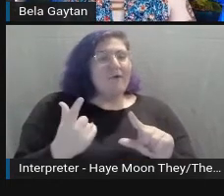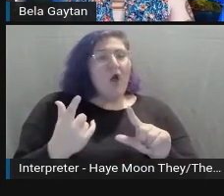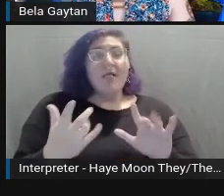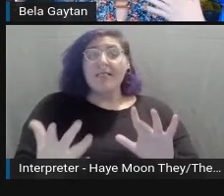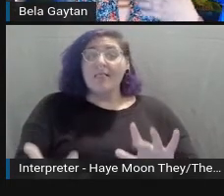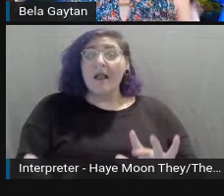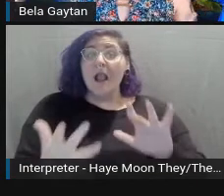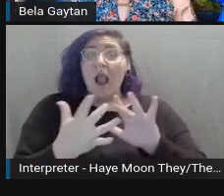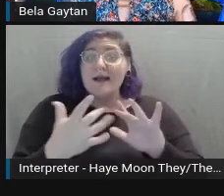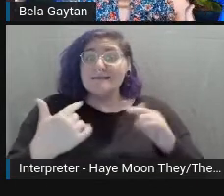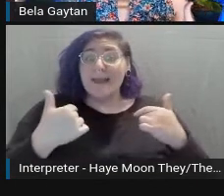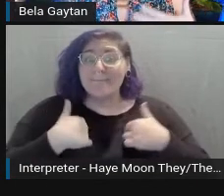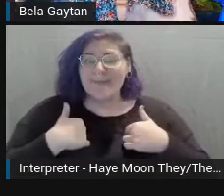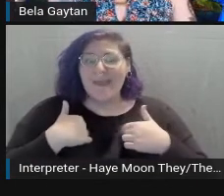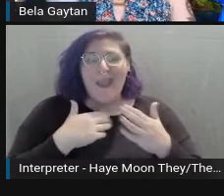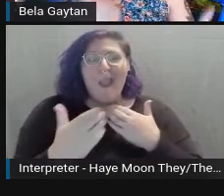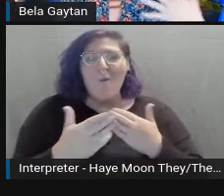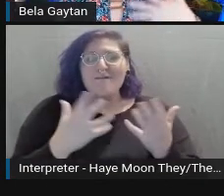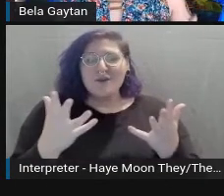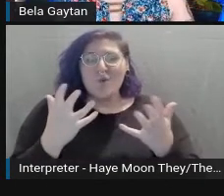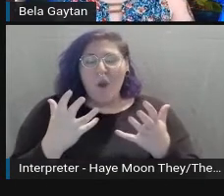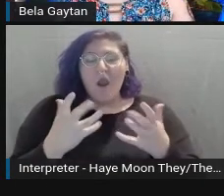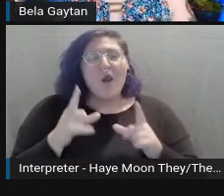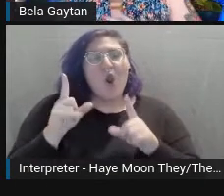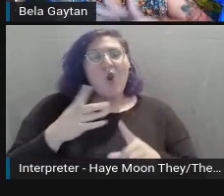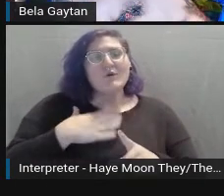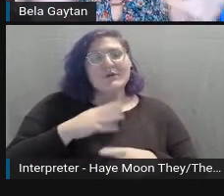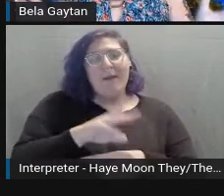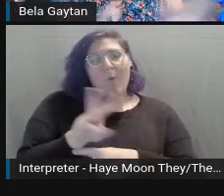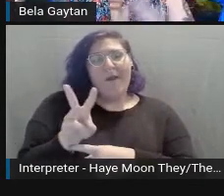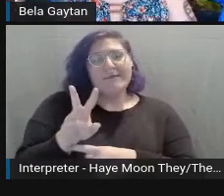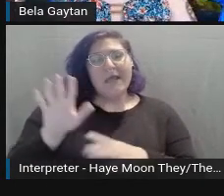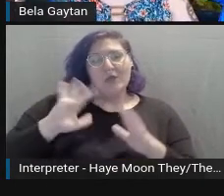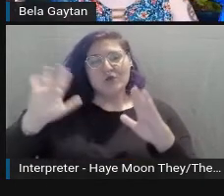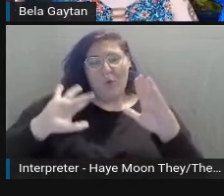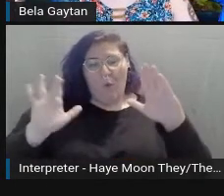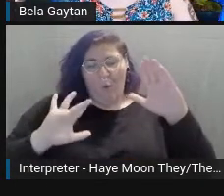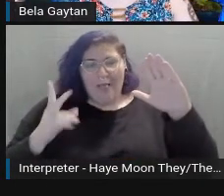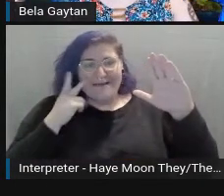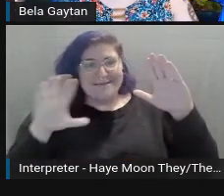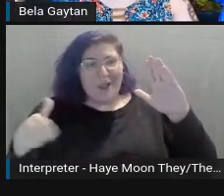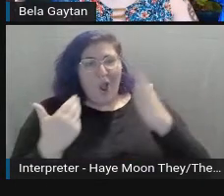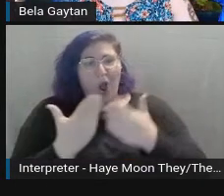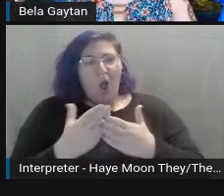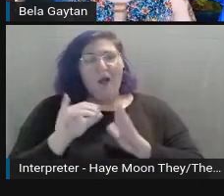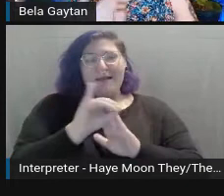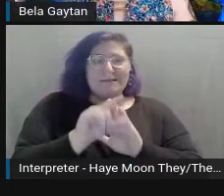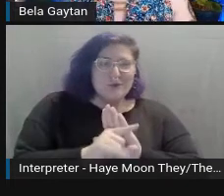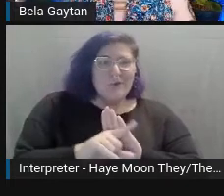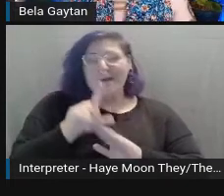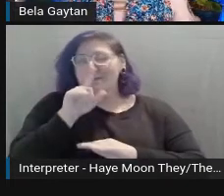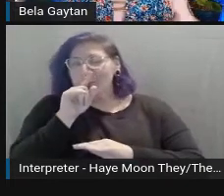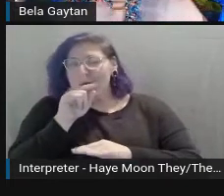You can start at my website, scroll down to the bottom, you can see all my social media outlets or you can just contact me,